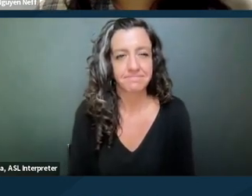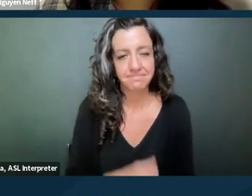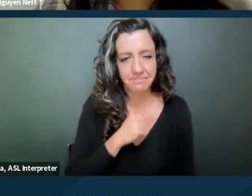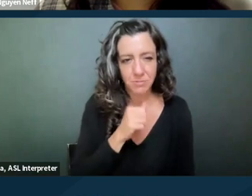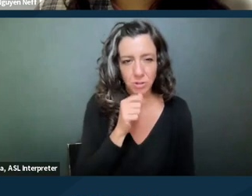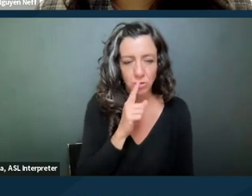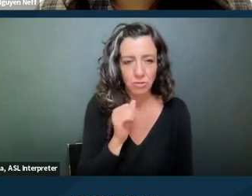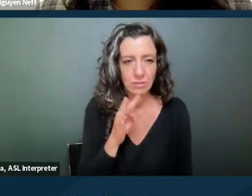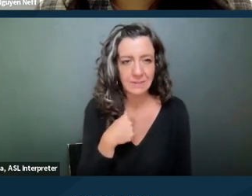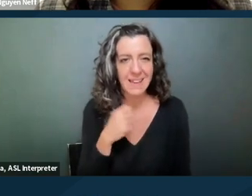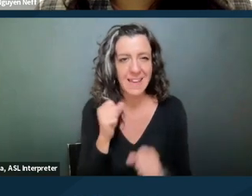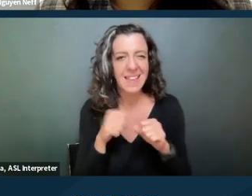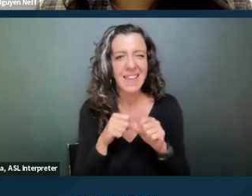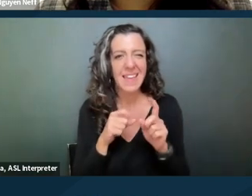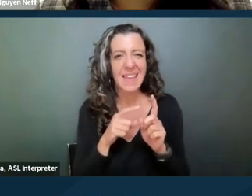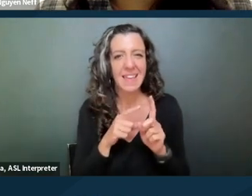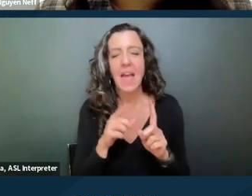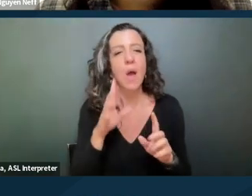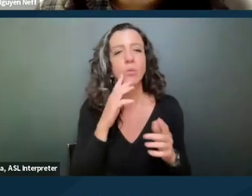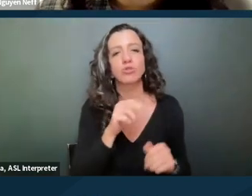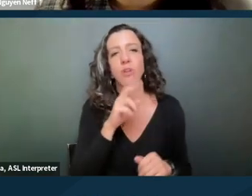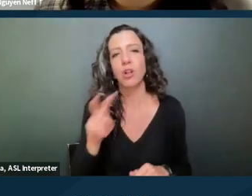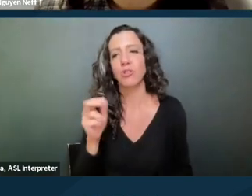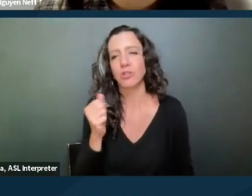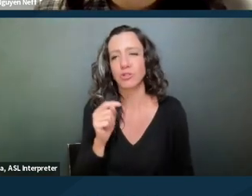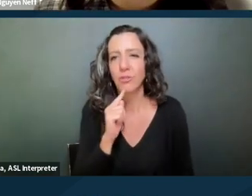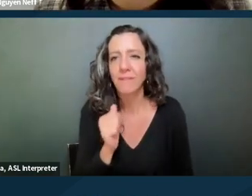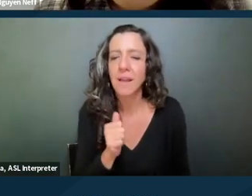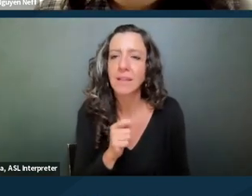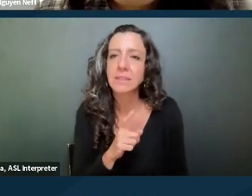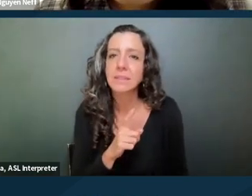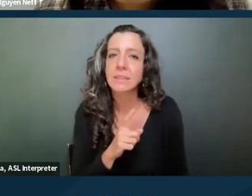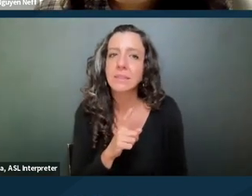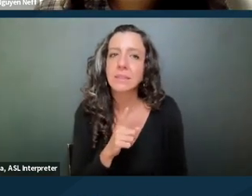okay, I'm gonna try to look at the chat while we go through this.